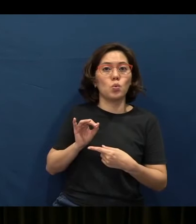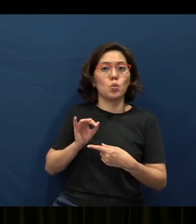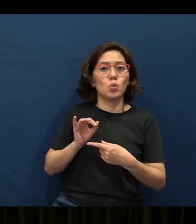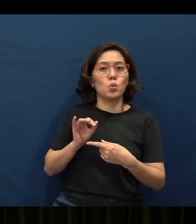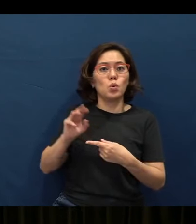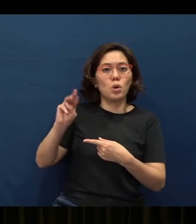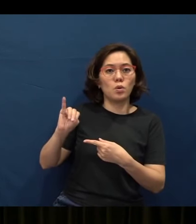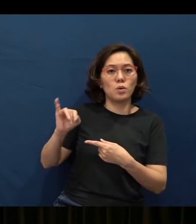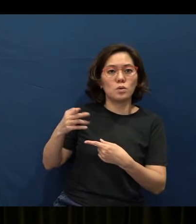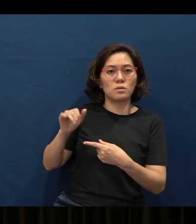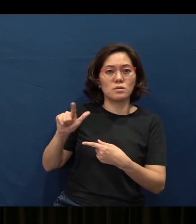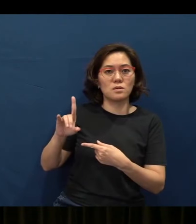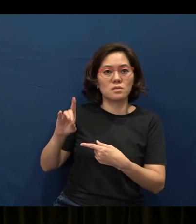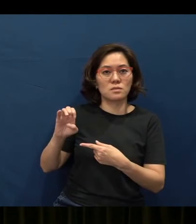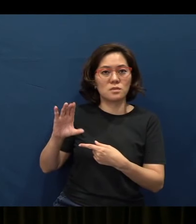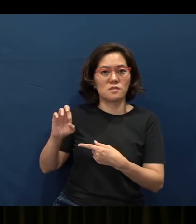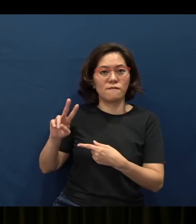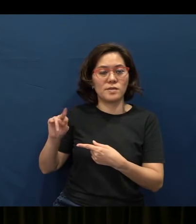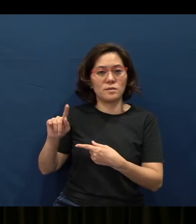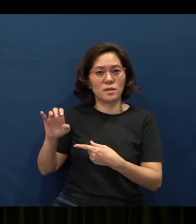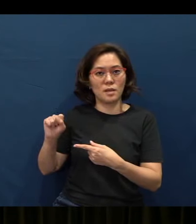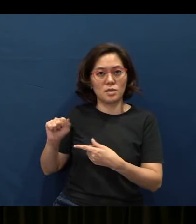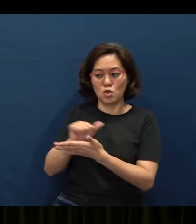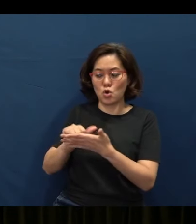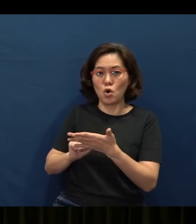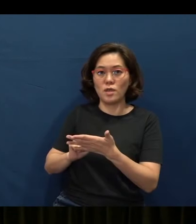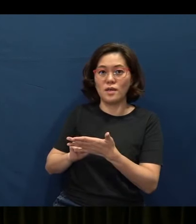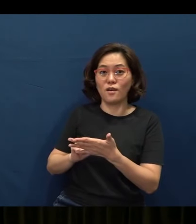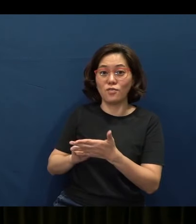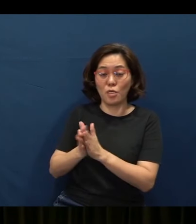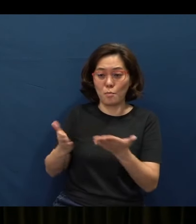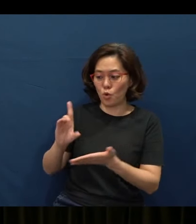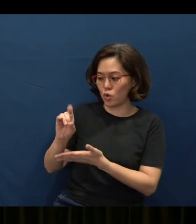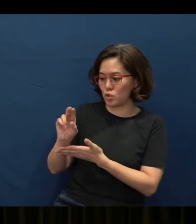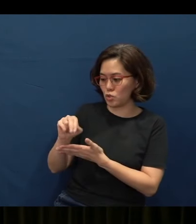Miguel de Cervantes, the author of Don Quixote, basically says: